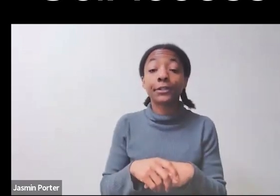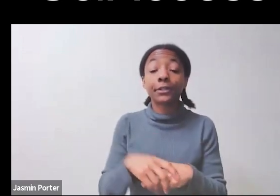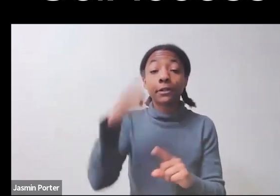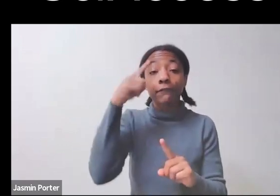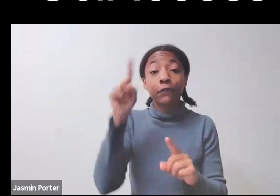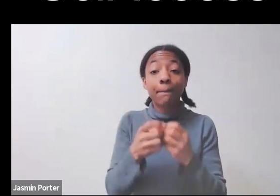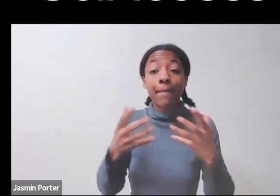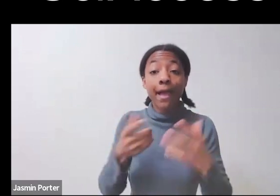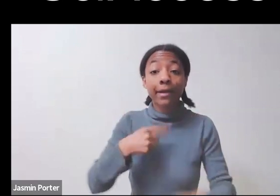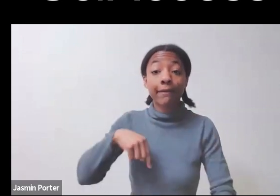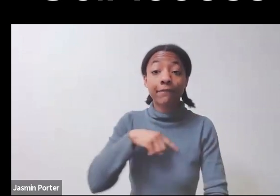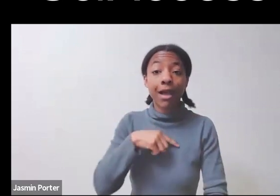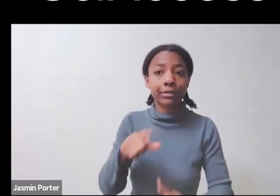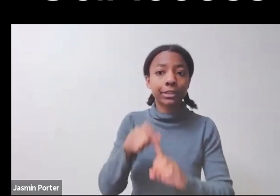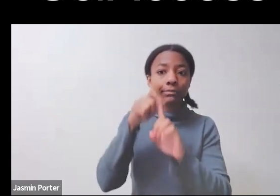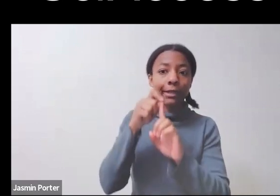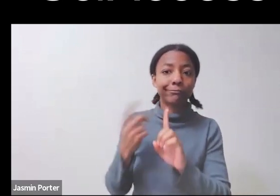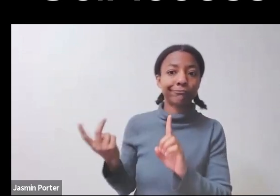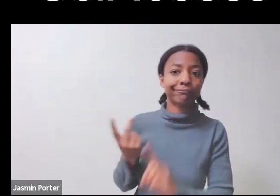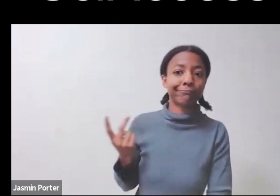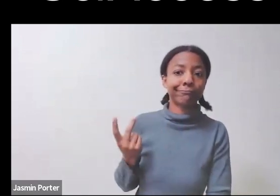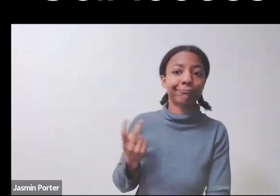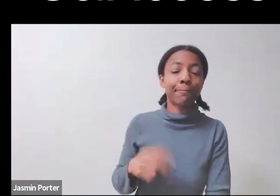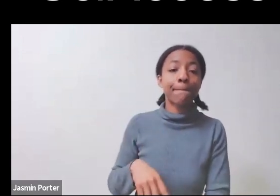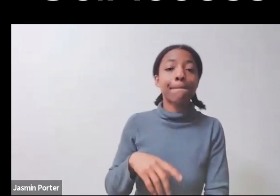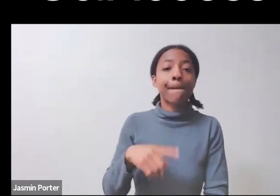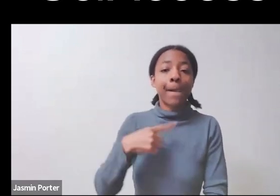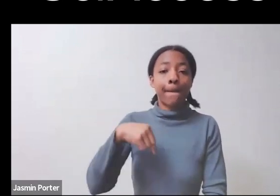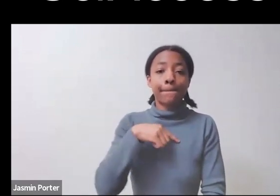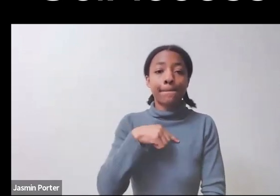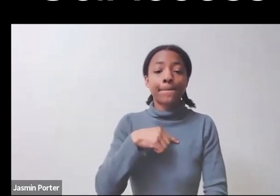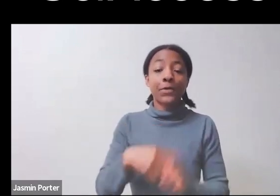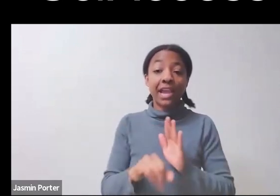we identify as individuals with non-apparent disabilities.